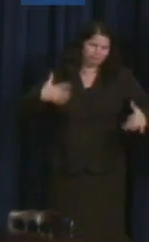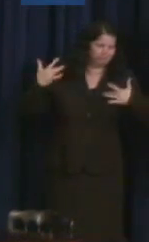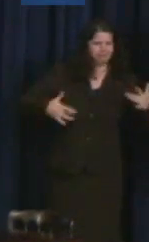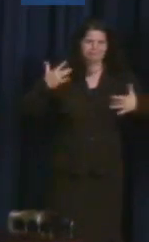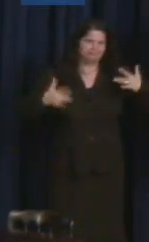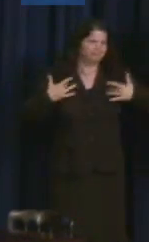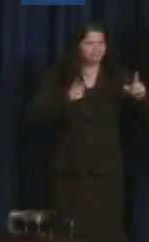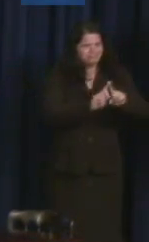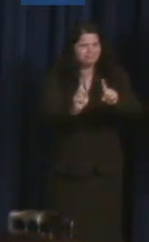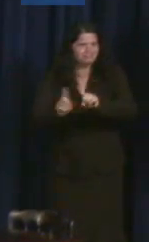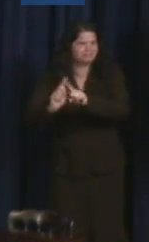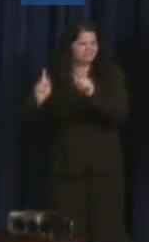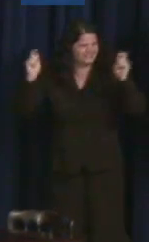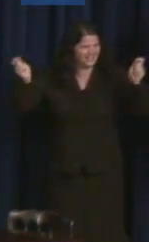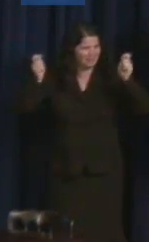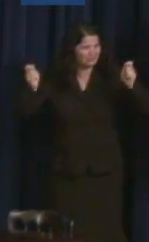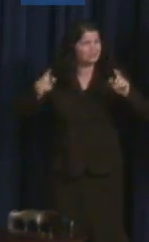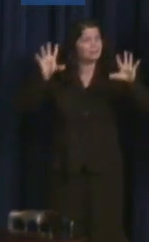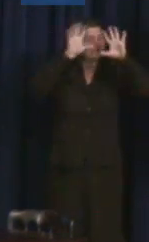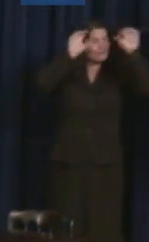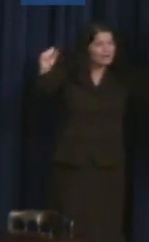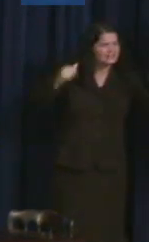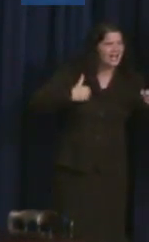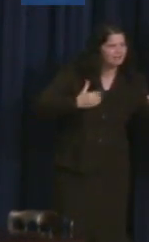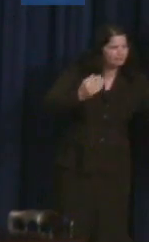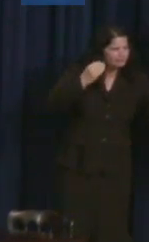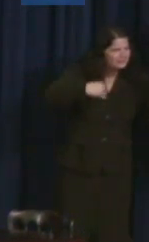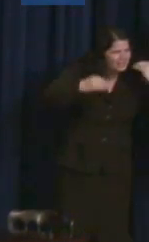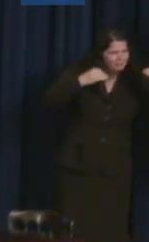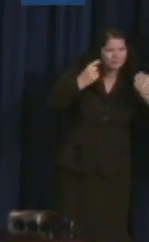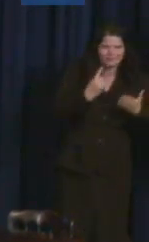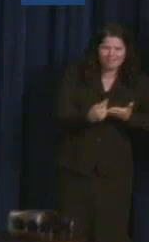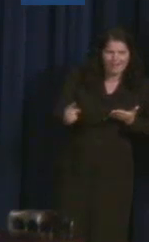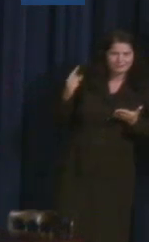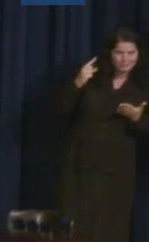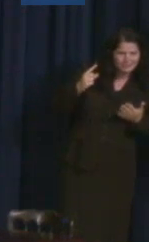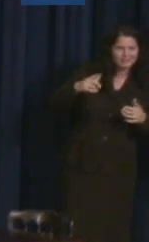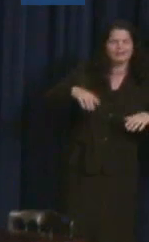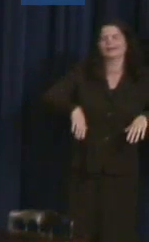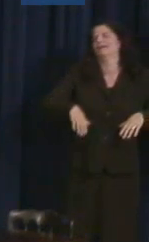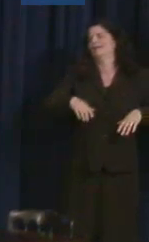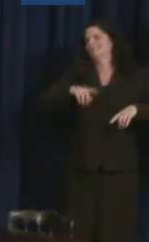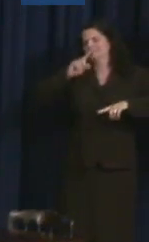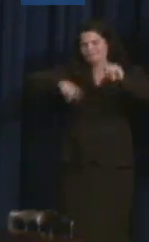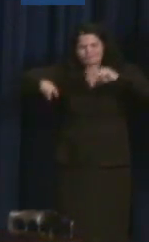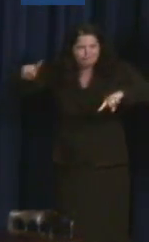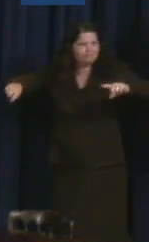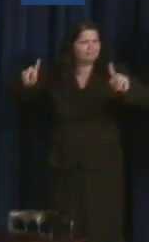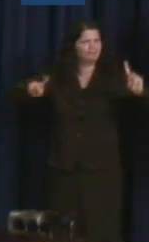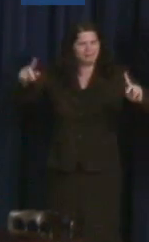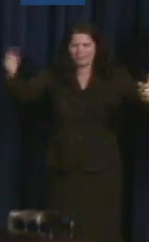The President had a terrific reception last week and we had a cross-section of people from across the